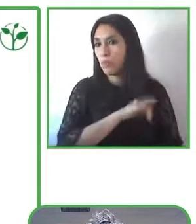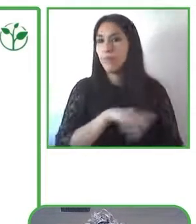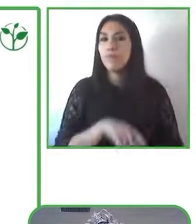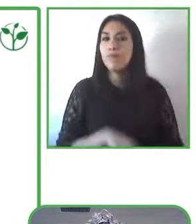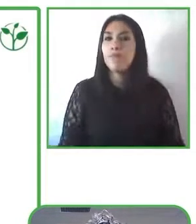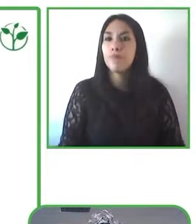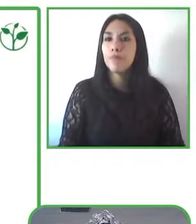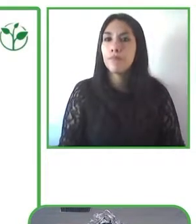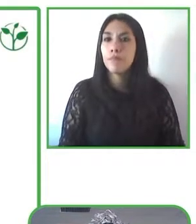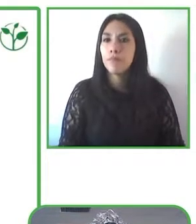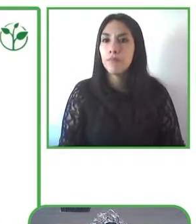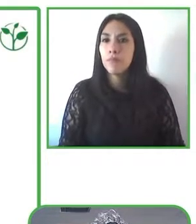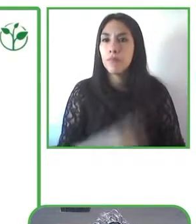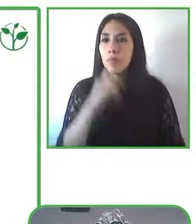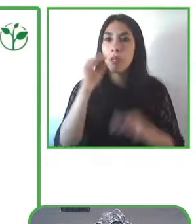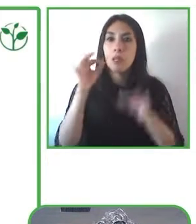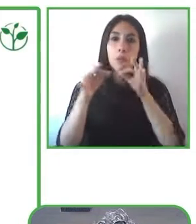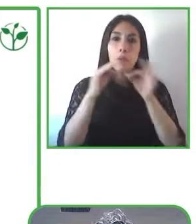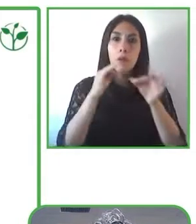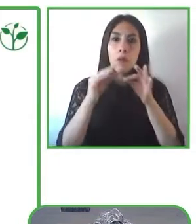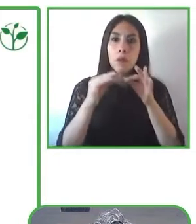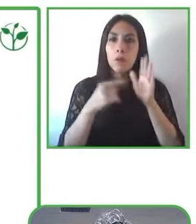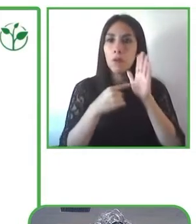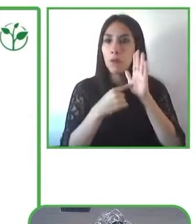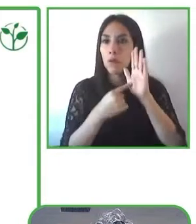I’m going to present first what's the problem to solve